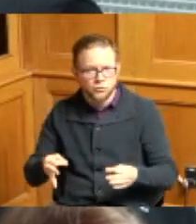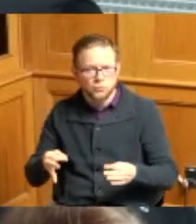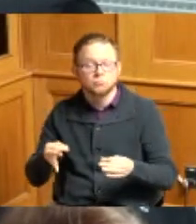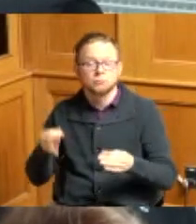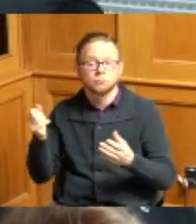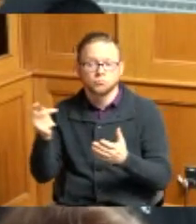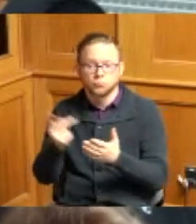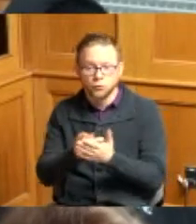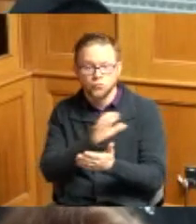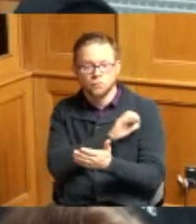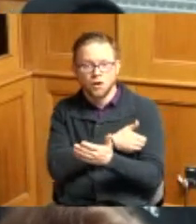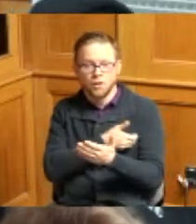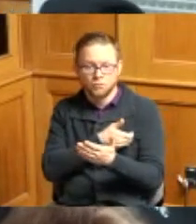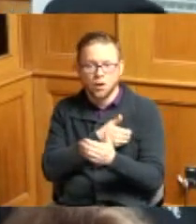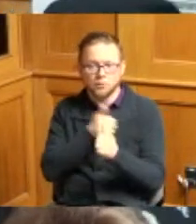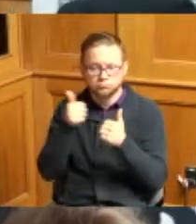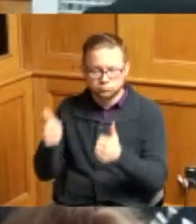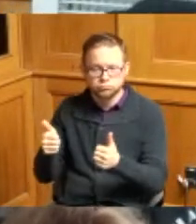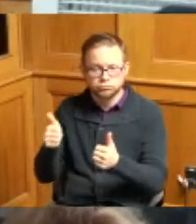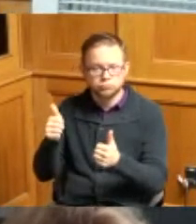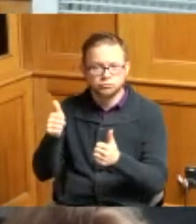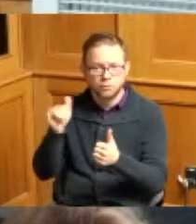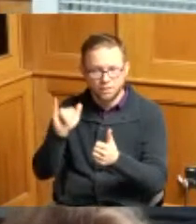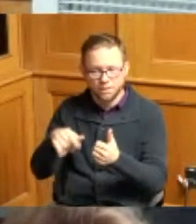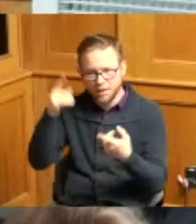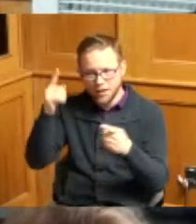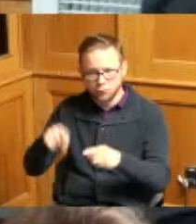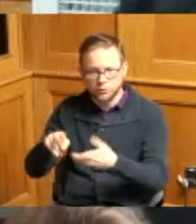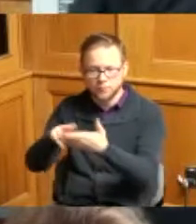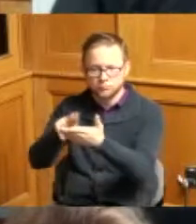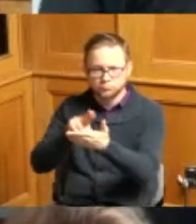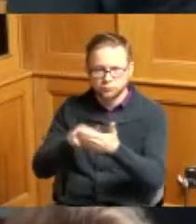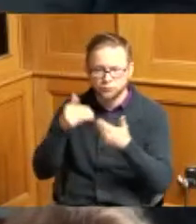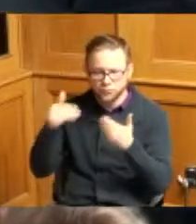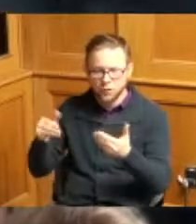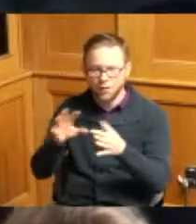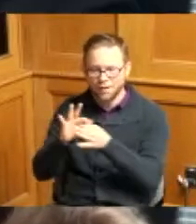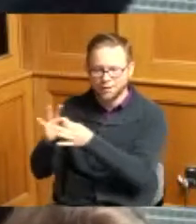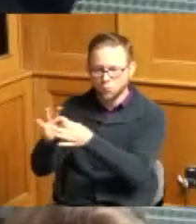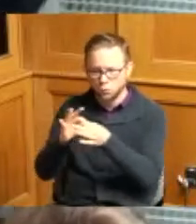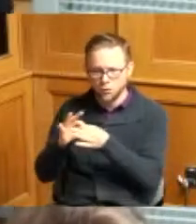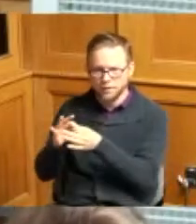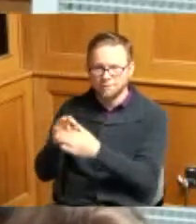an agreement with ODOT to coordinate construction and for MSD to pay for its requested improvements